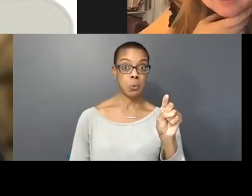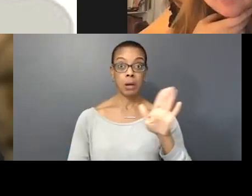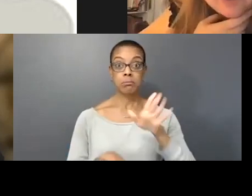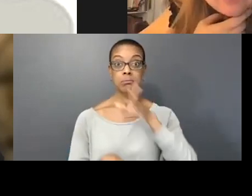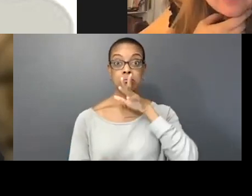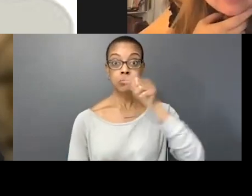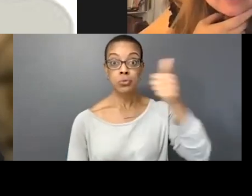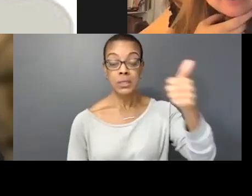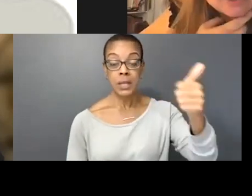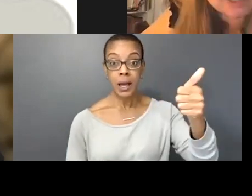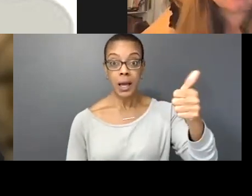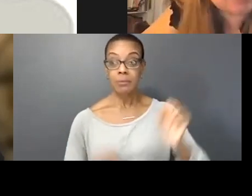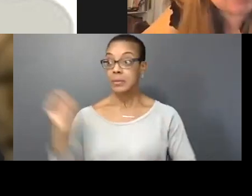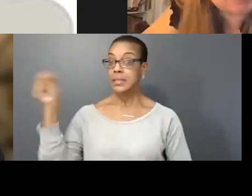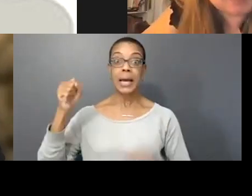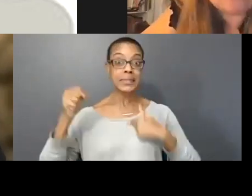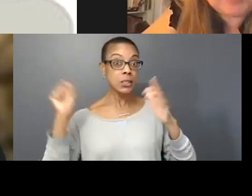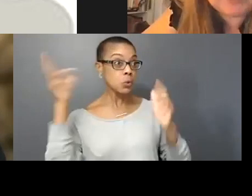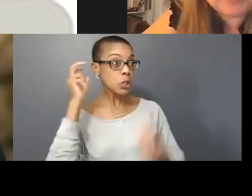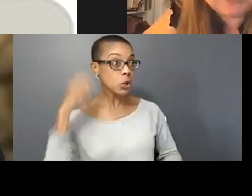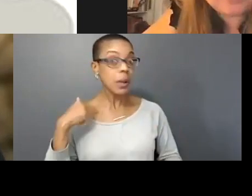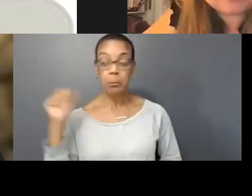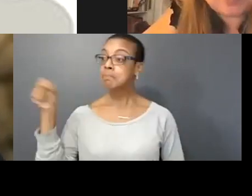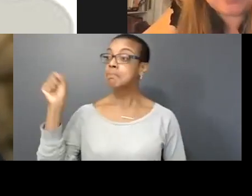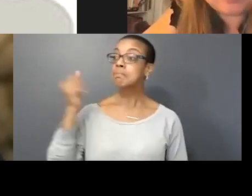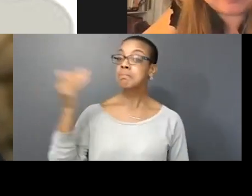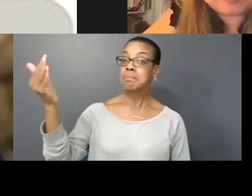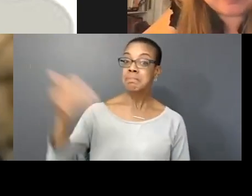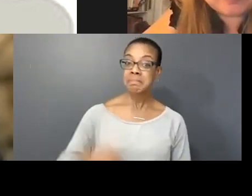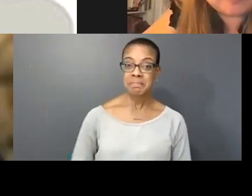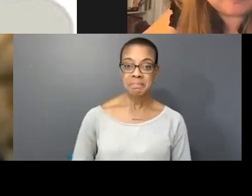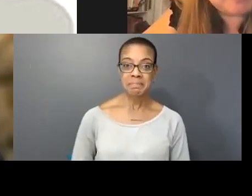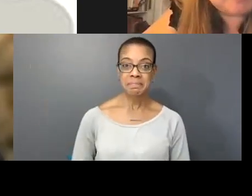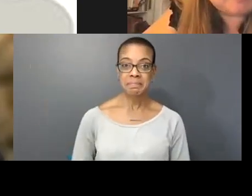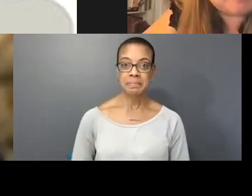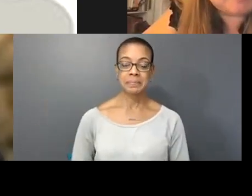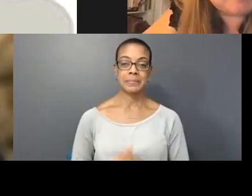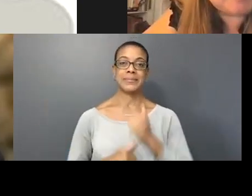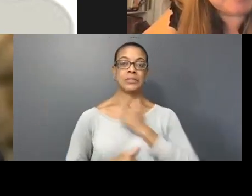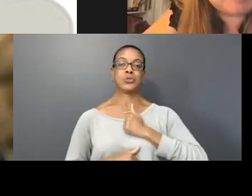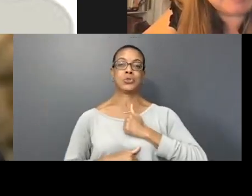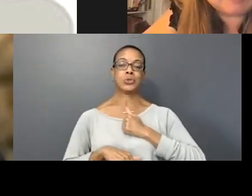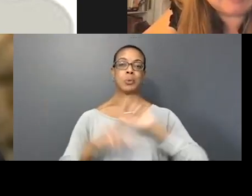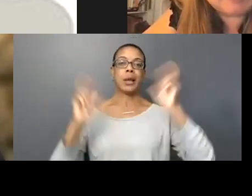Sure can you hear me okay? We can, yes welcome. Sorry I'm having a few computer problems. First off I love this